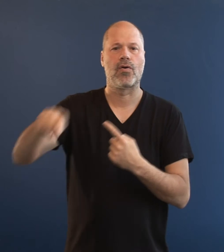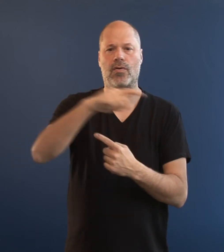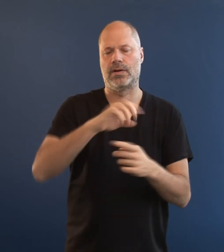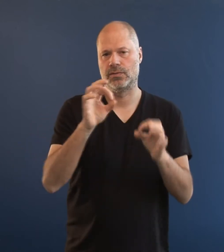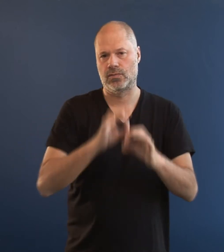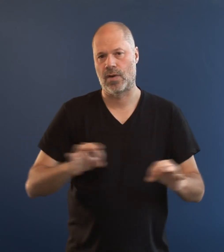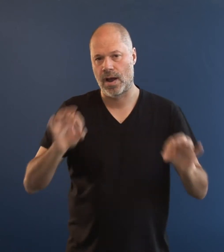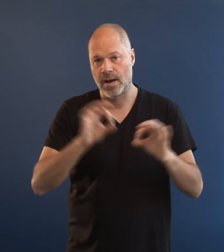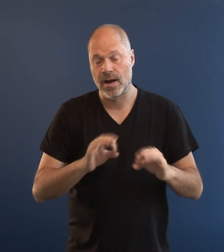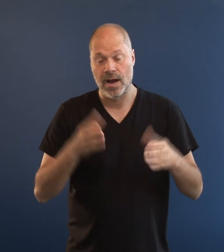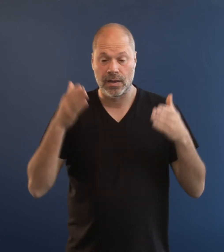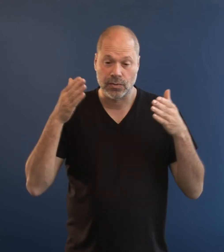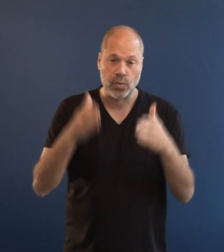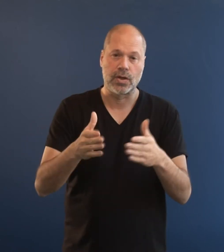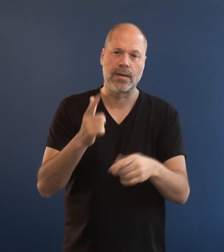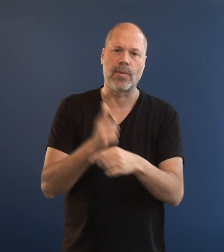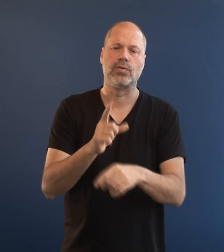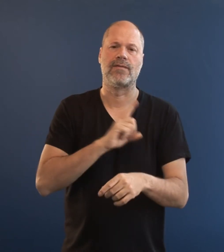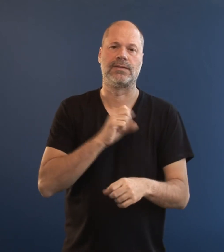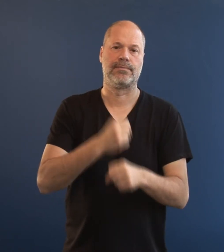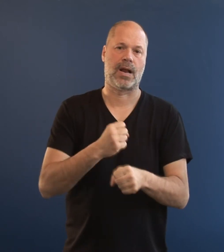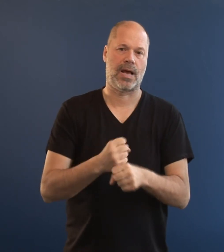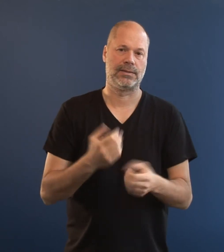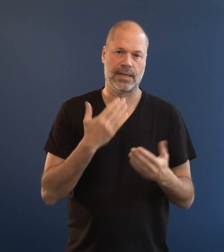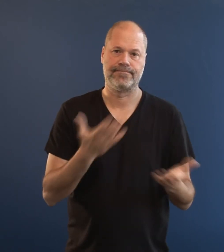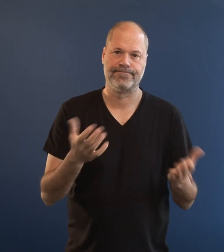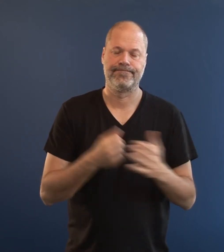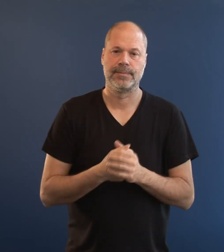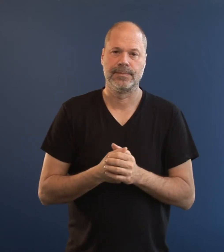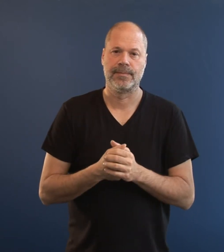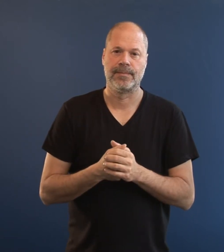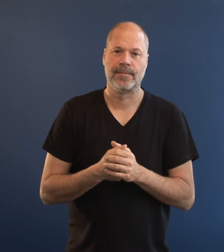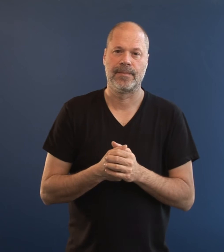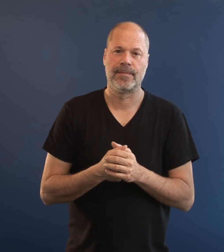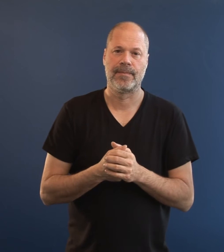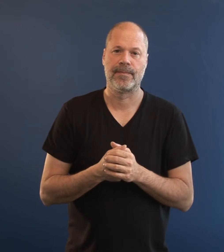They concentrate exclusively on their work.